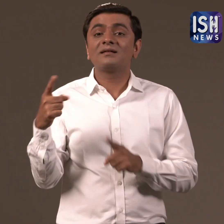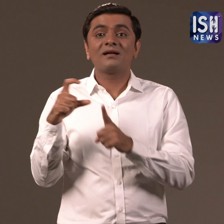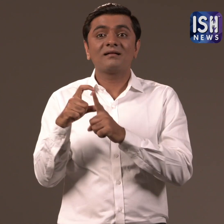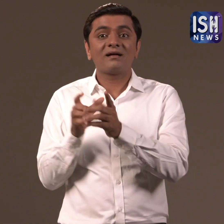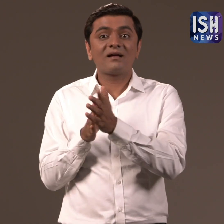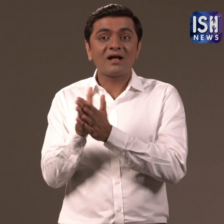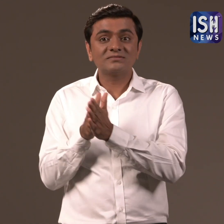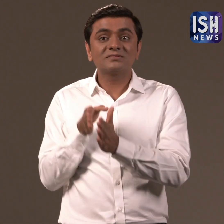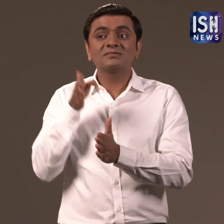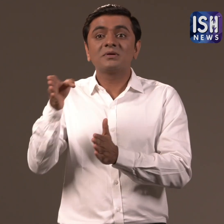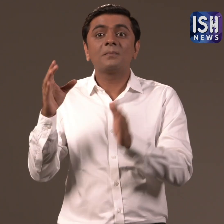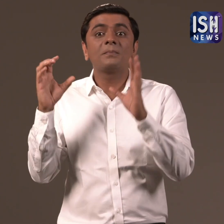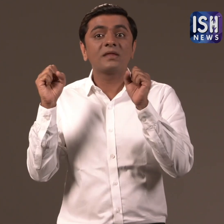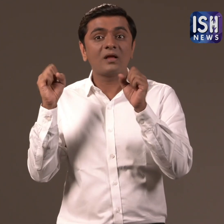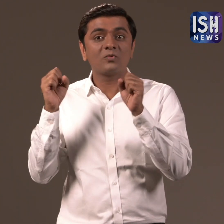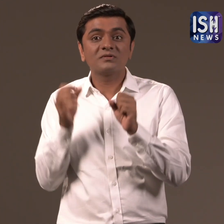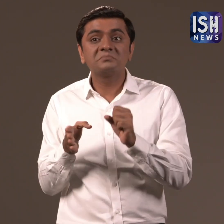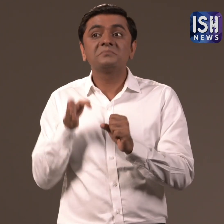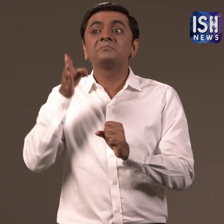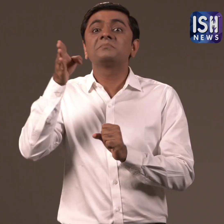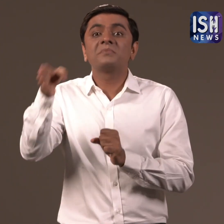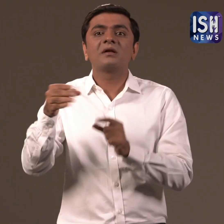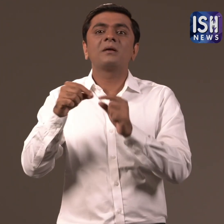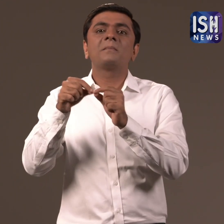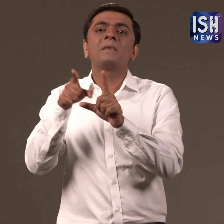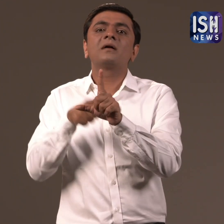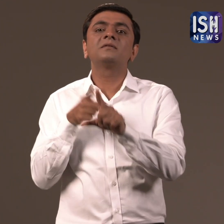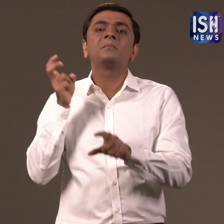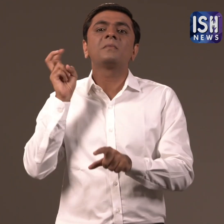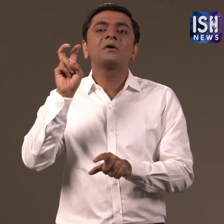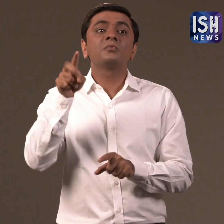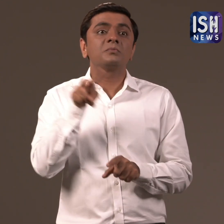and Dahisar-Mira Road-Bhayandar.